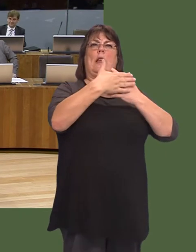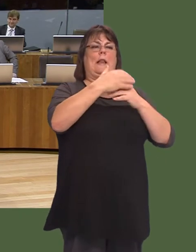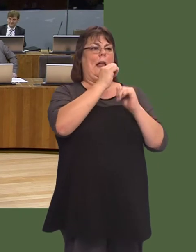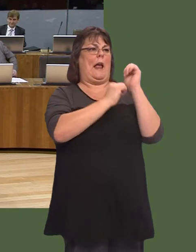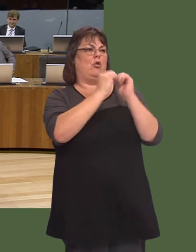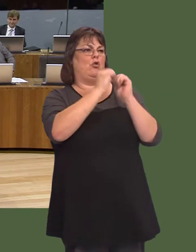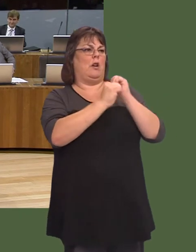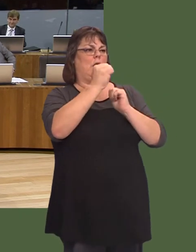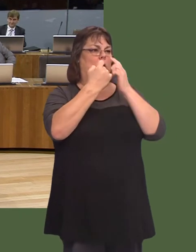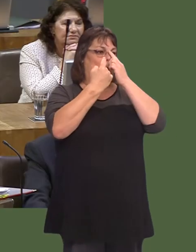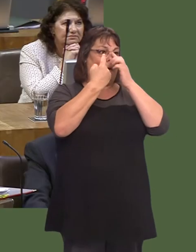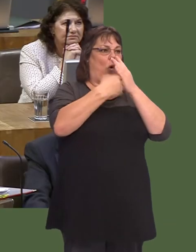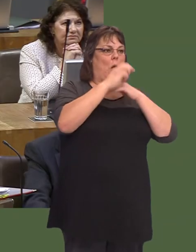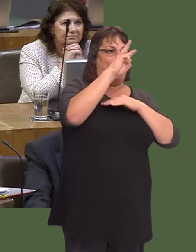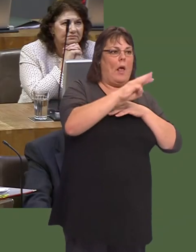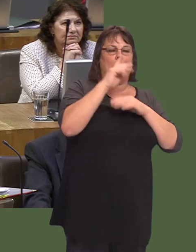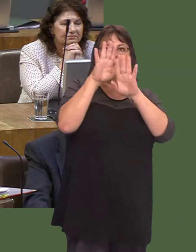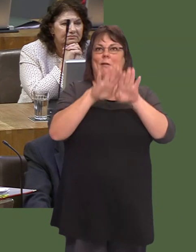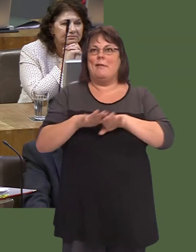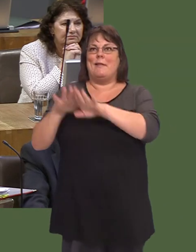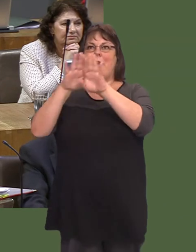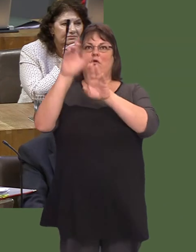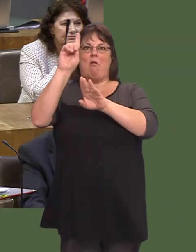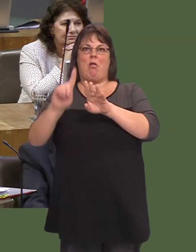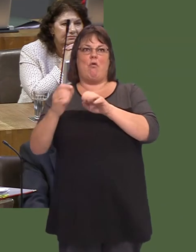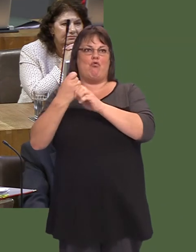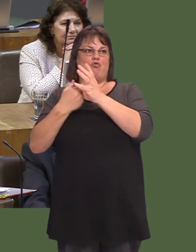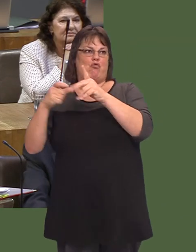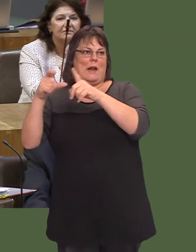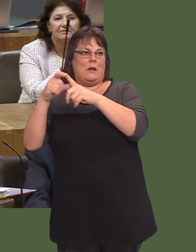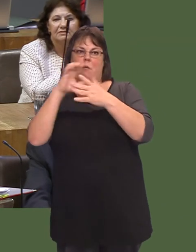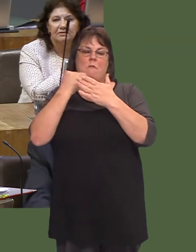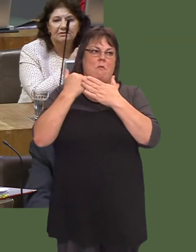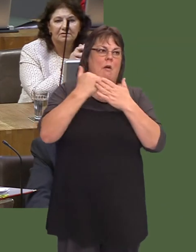Wales but into the National Grid. It would deliver 1,000 jobs in manufacturing and maintenance, particularly in the area